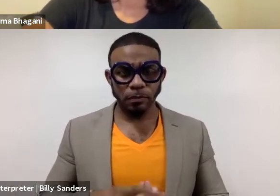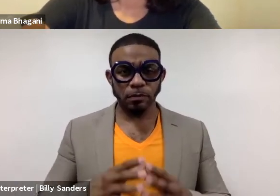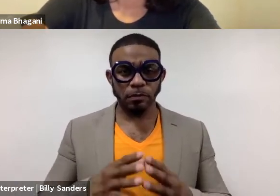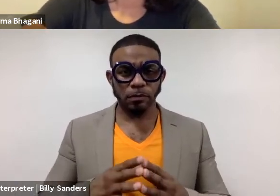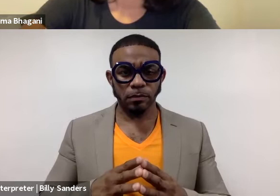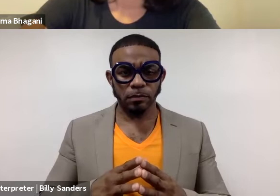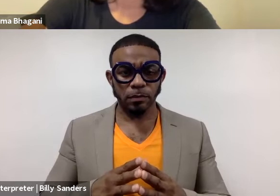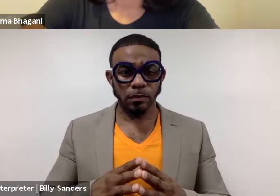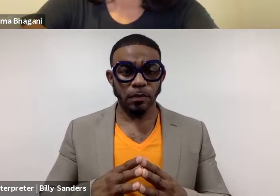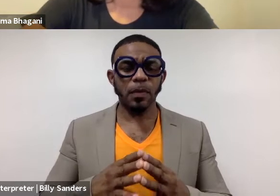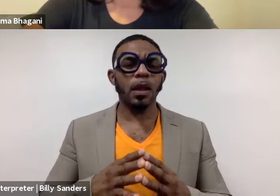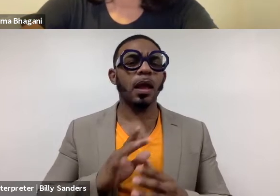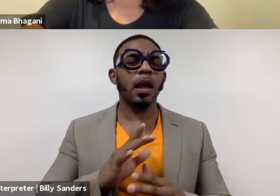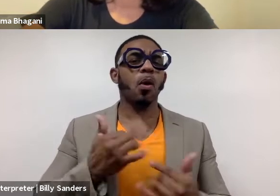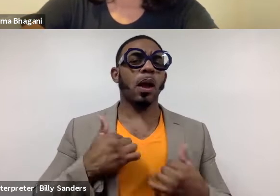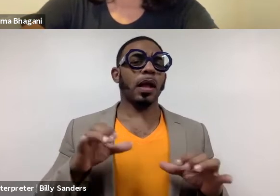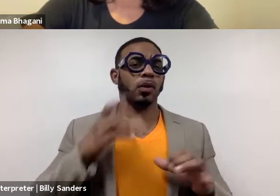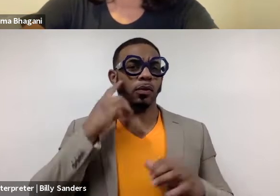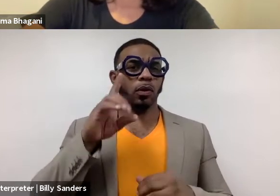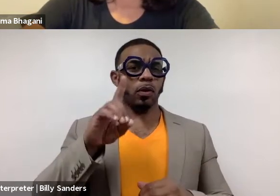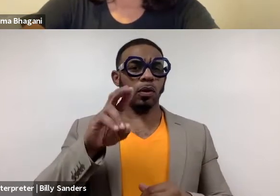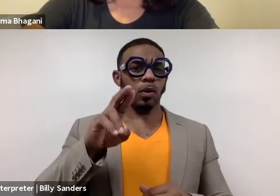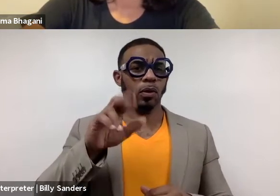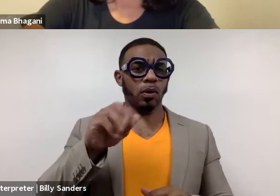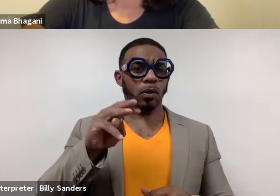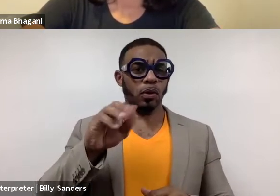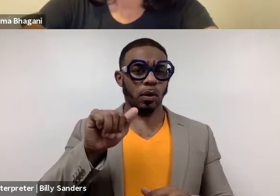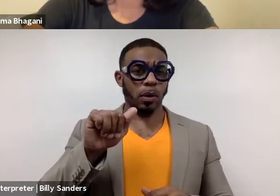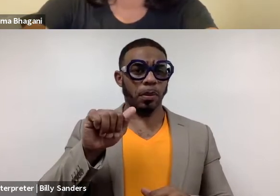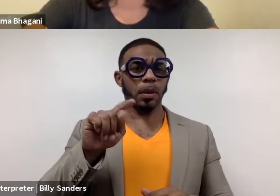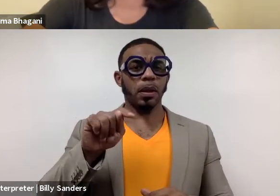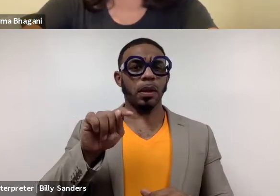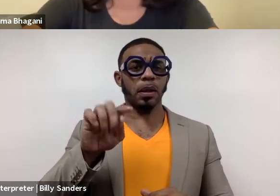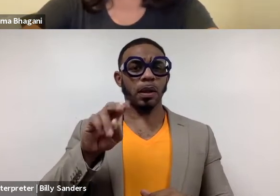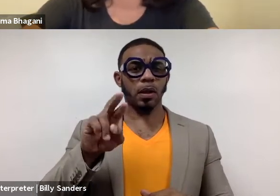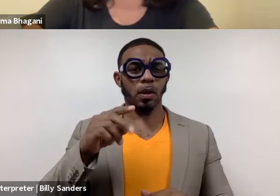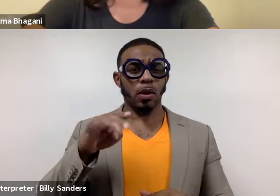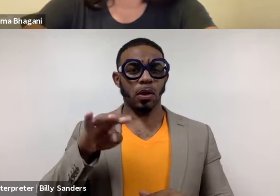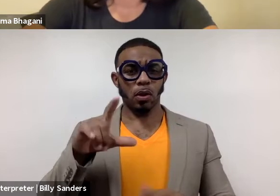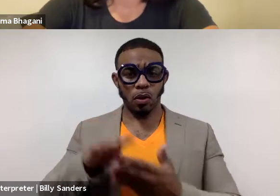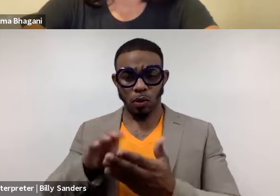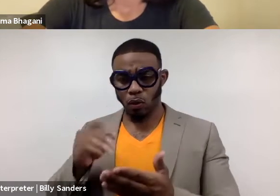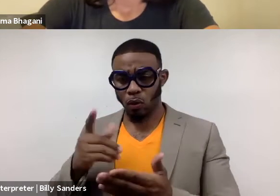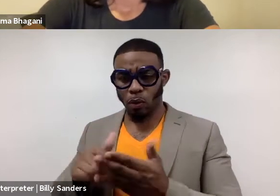I'd like to ask what are those dramaturgical skills that have been taught of you or you thought you've picked up along the line.